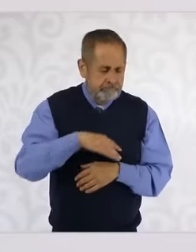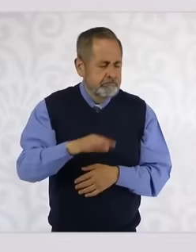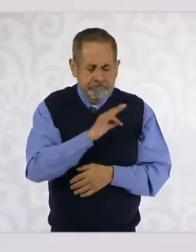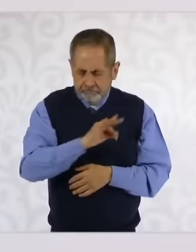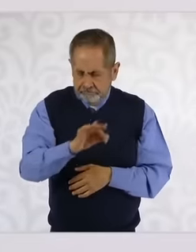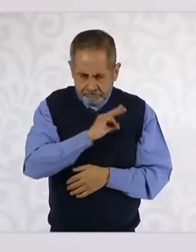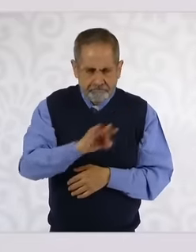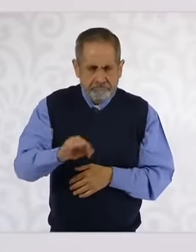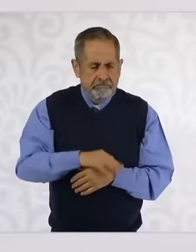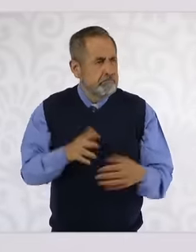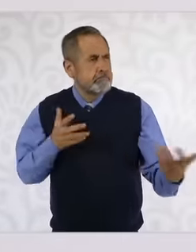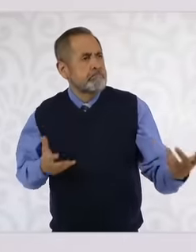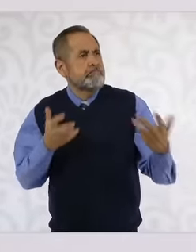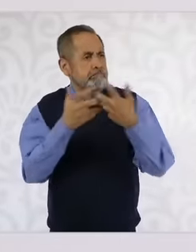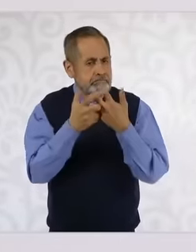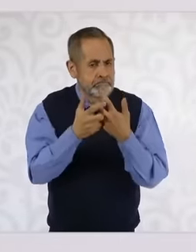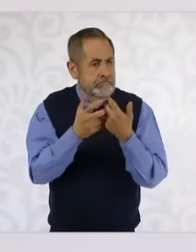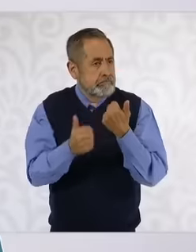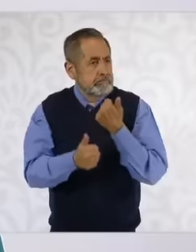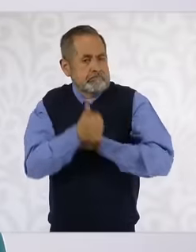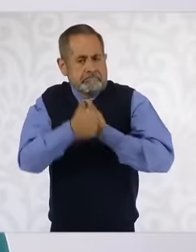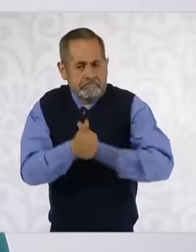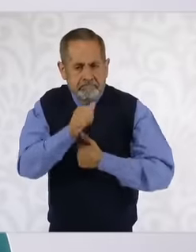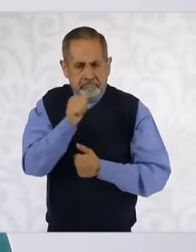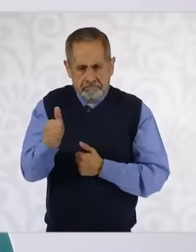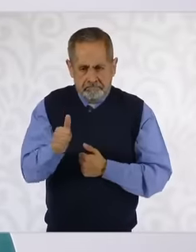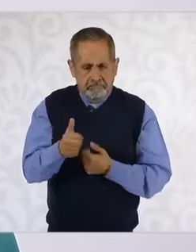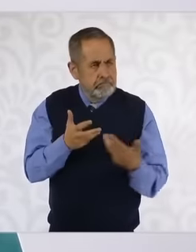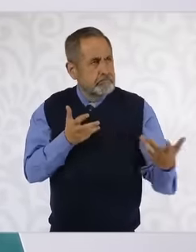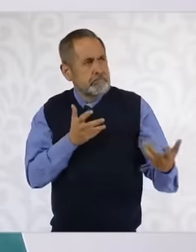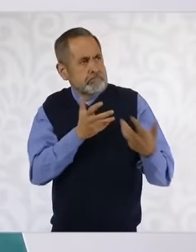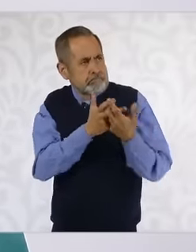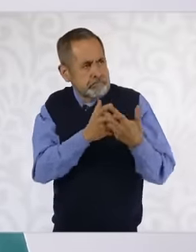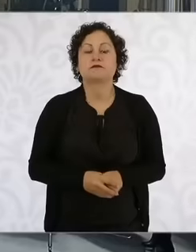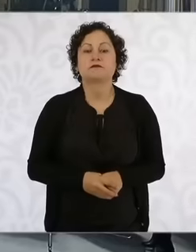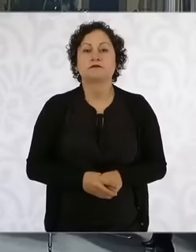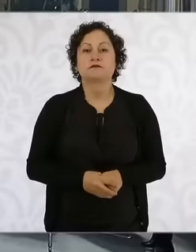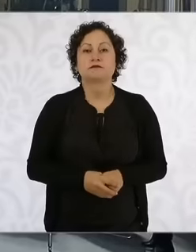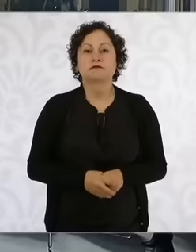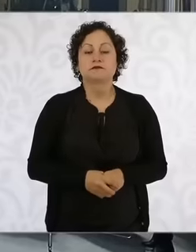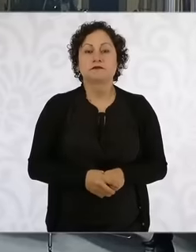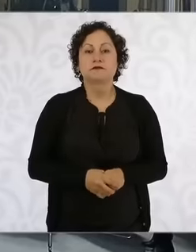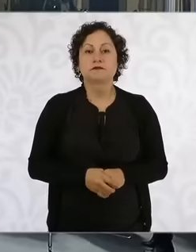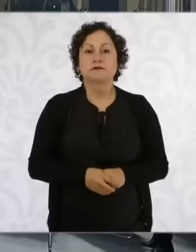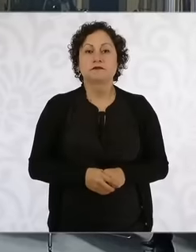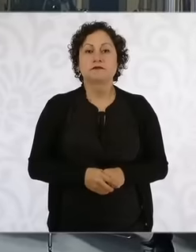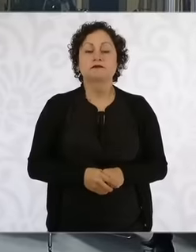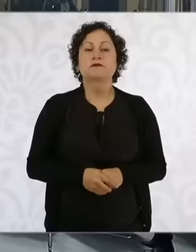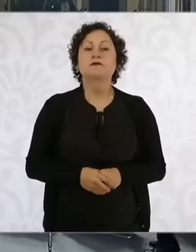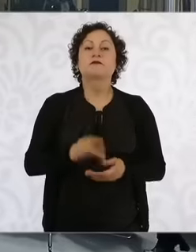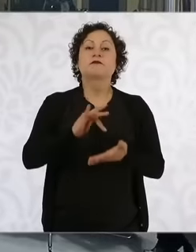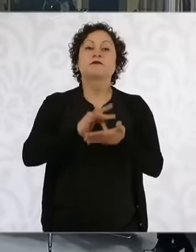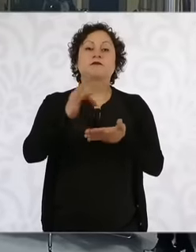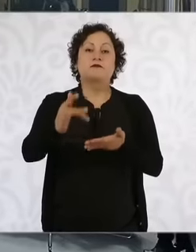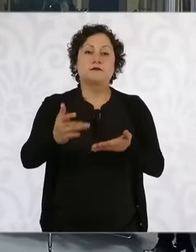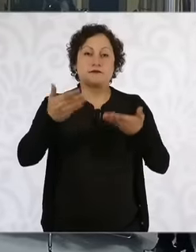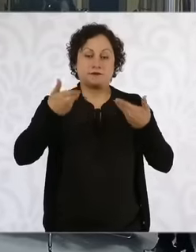we complement each other in our business relationship thanks President Mariana Madrid of Albavisión